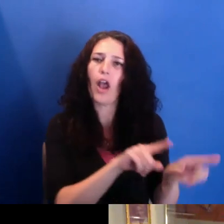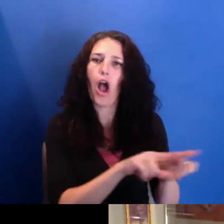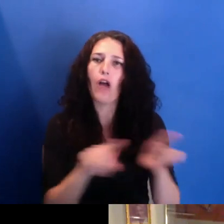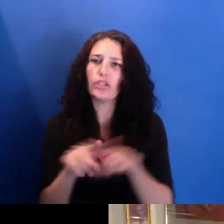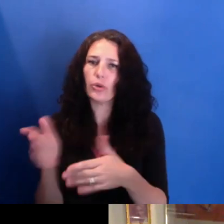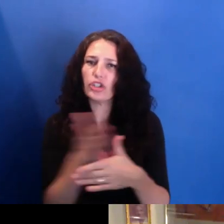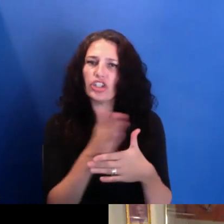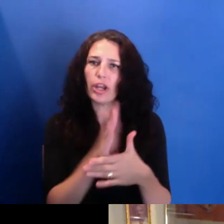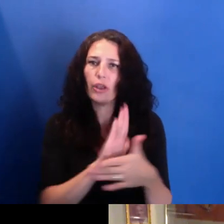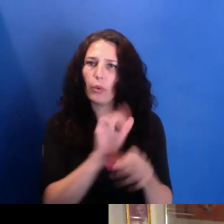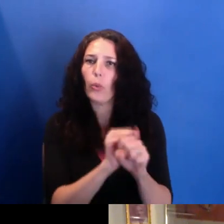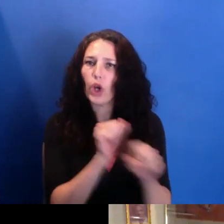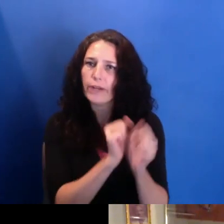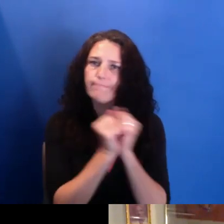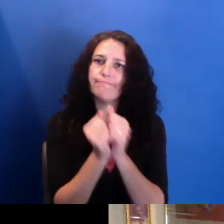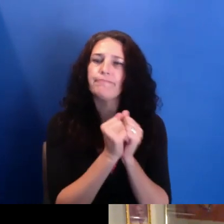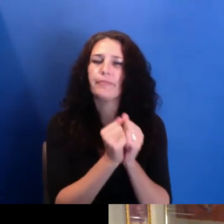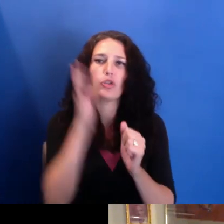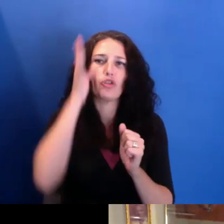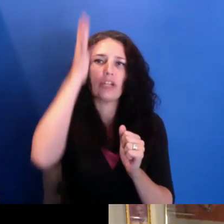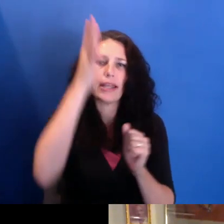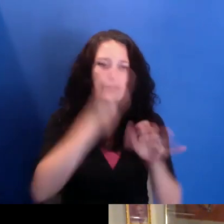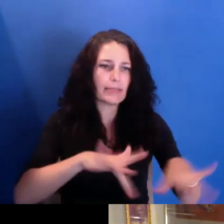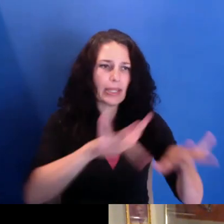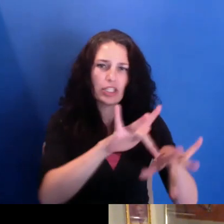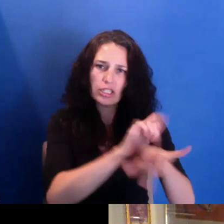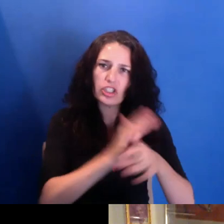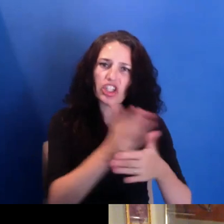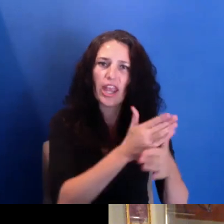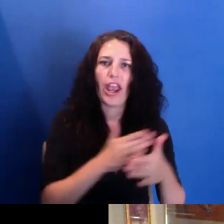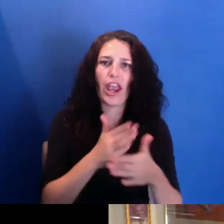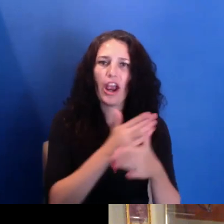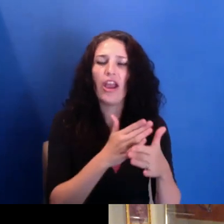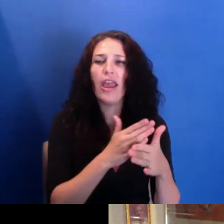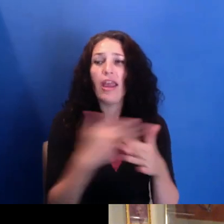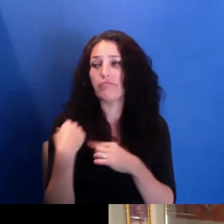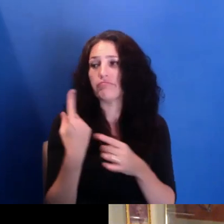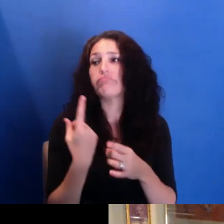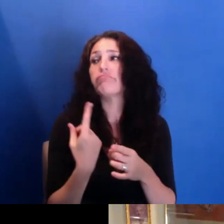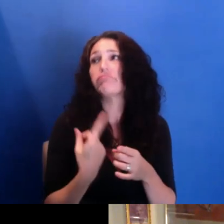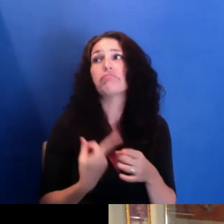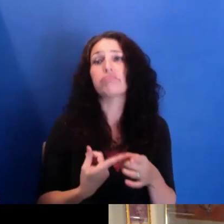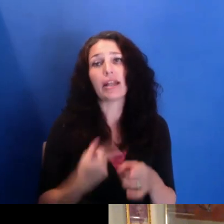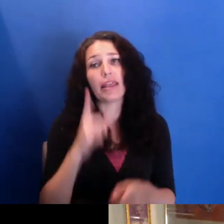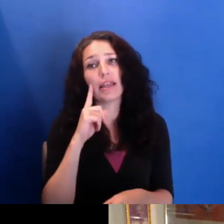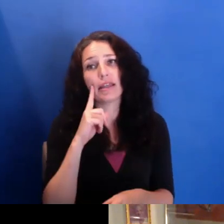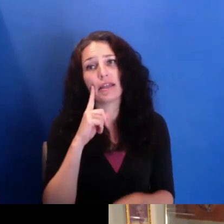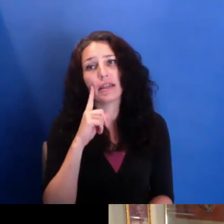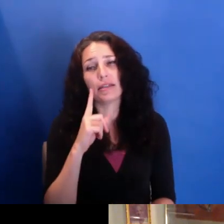share work together, create spaces to share work. And I think since that time-- since that time, that's really been-- been